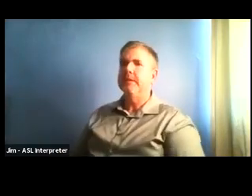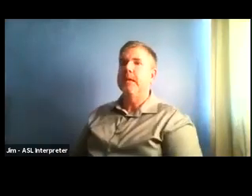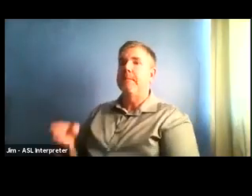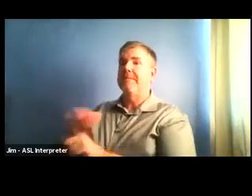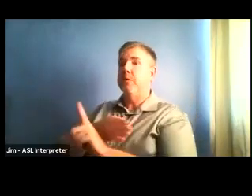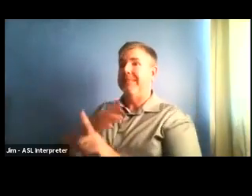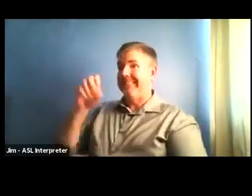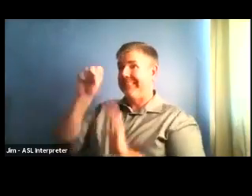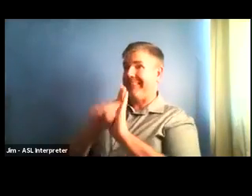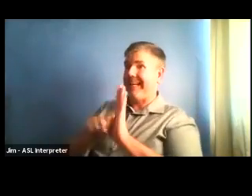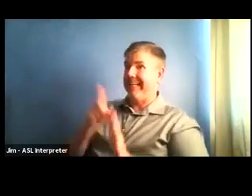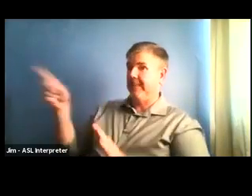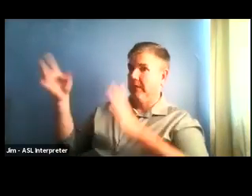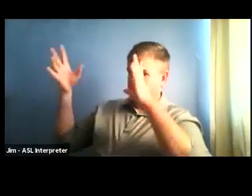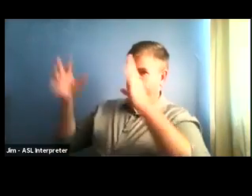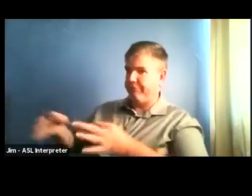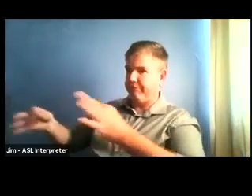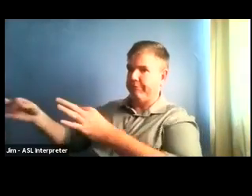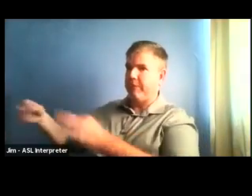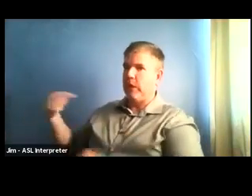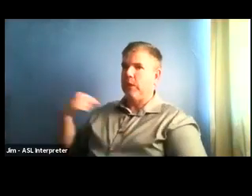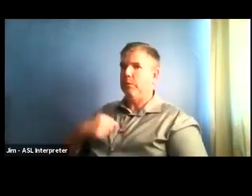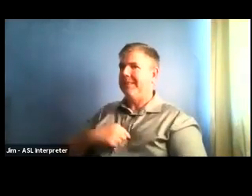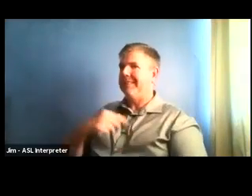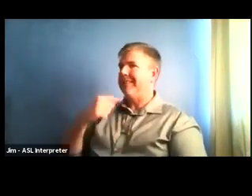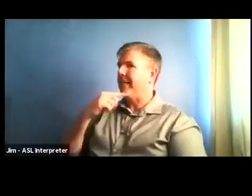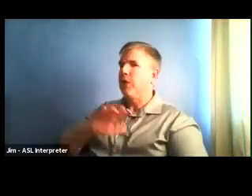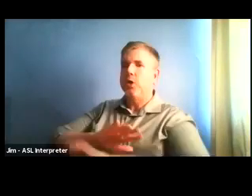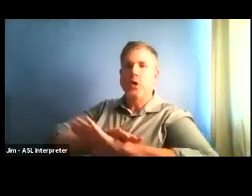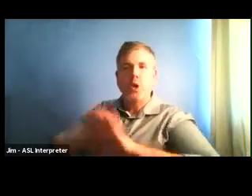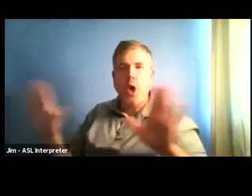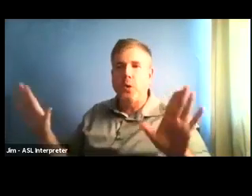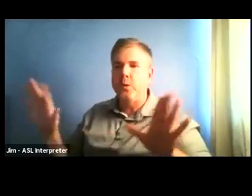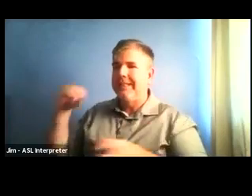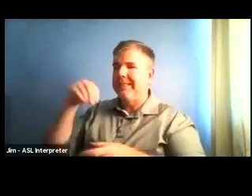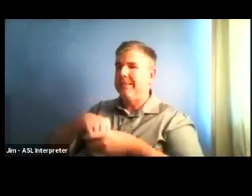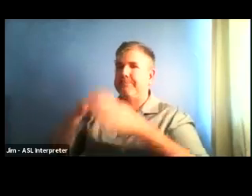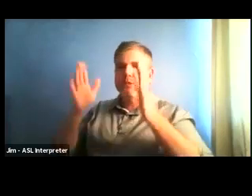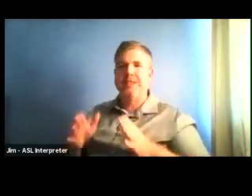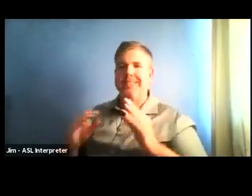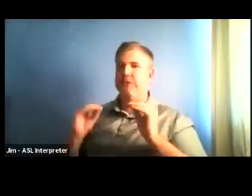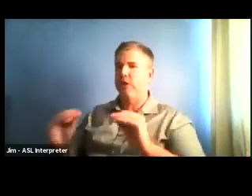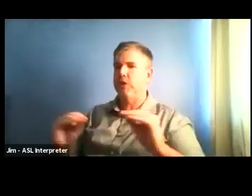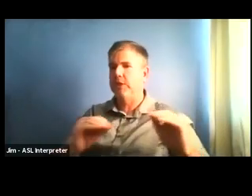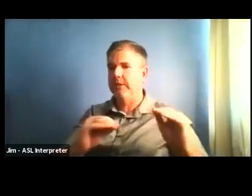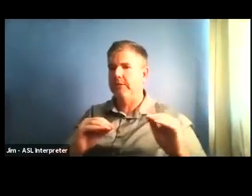in-person instruction in higher education, given our numbers and our rates.